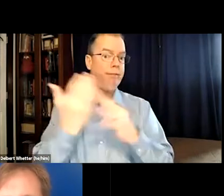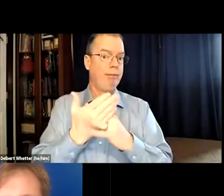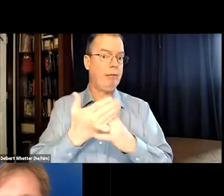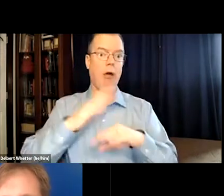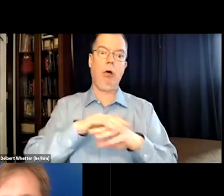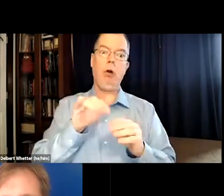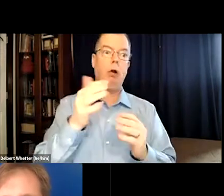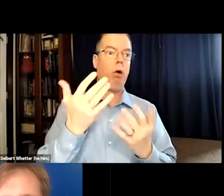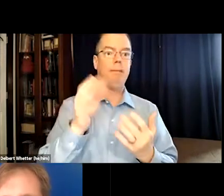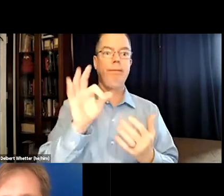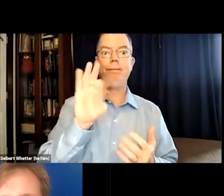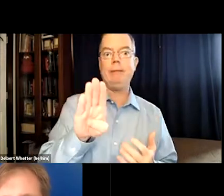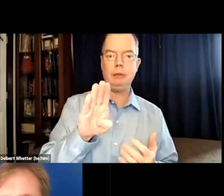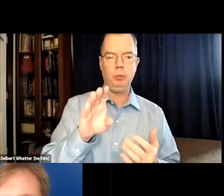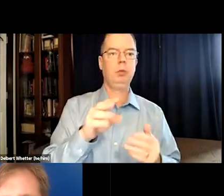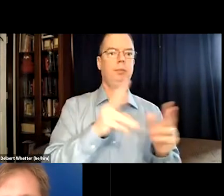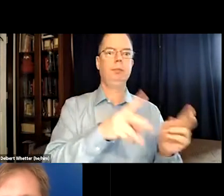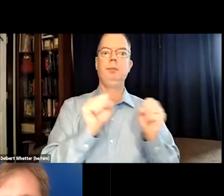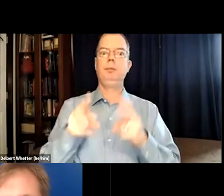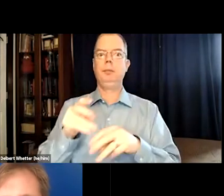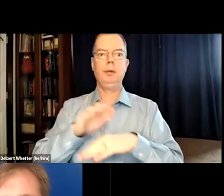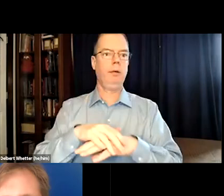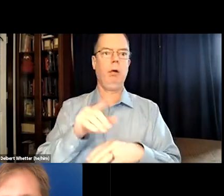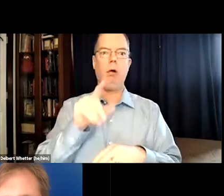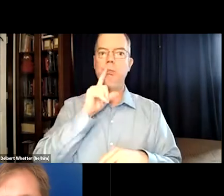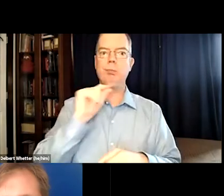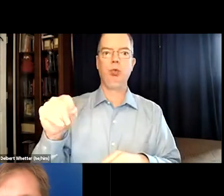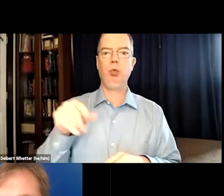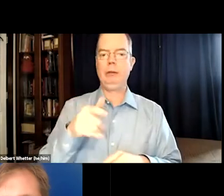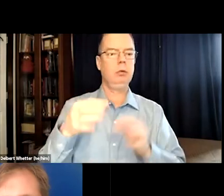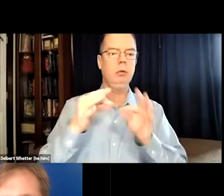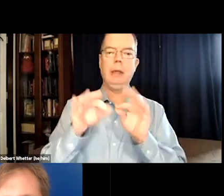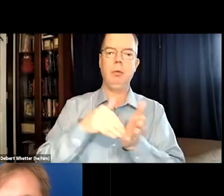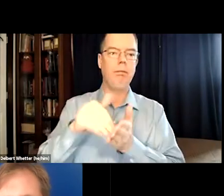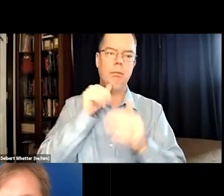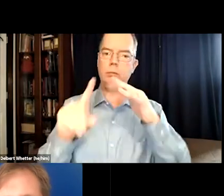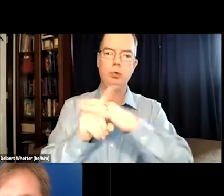And so it's always valuable to have a captioning file to upload onto Facebook